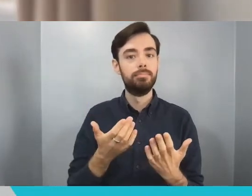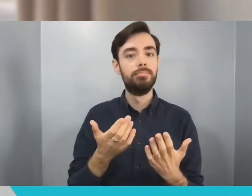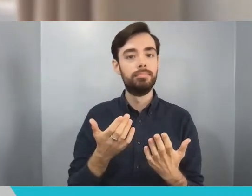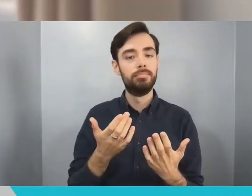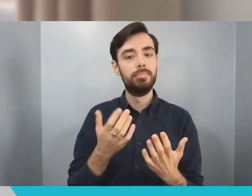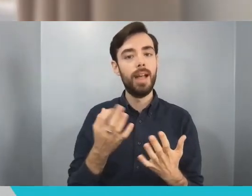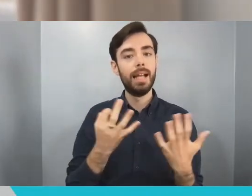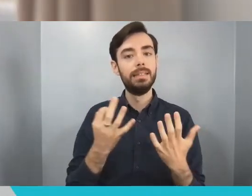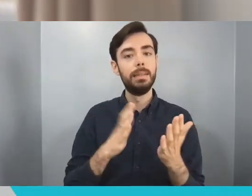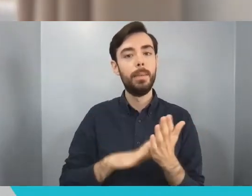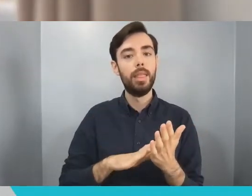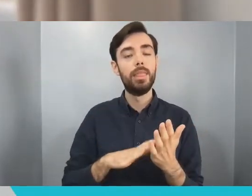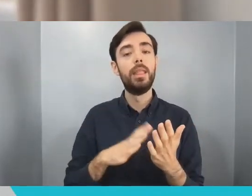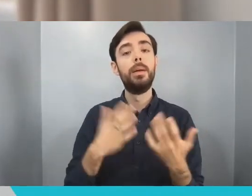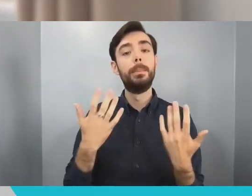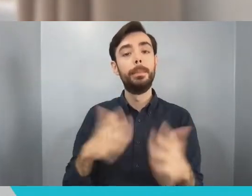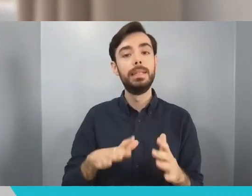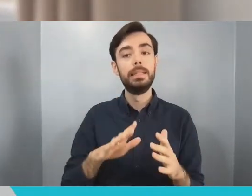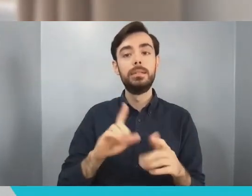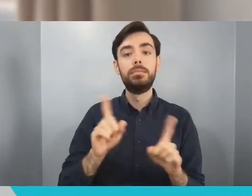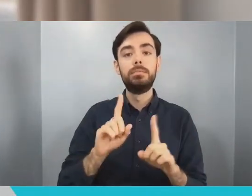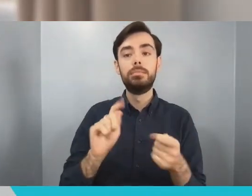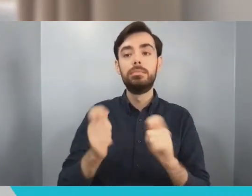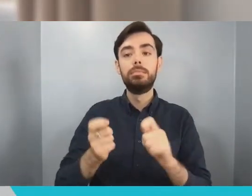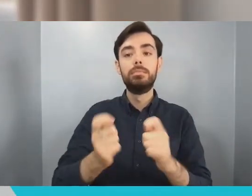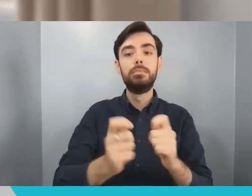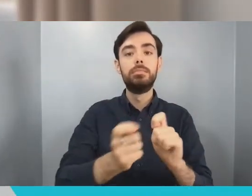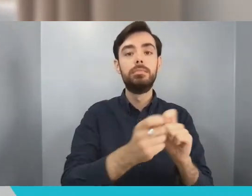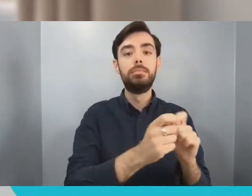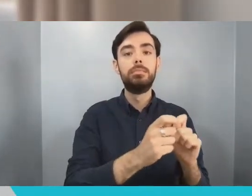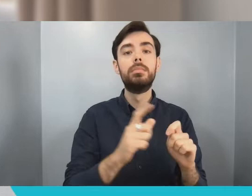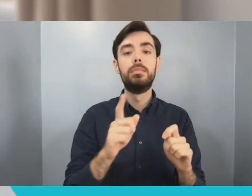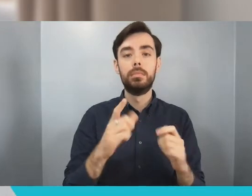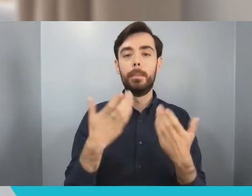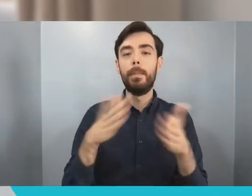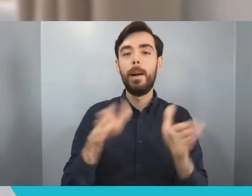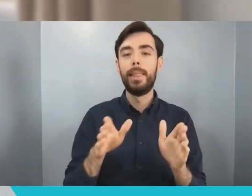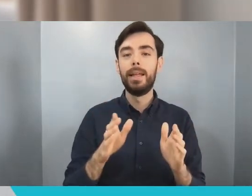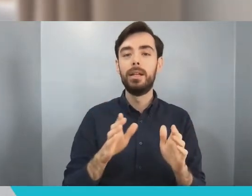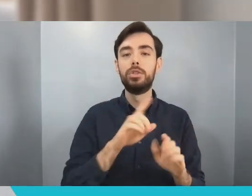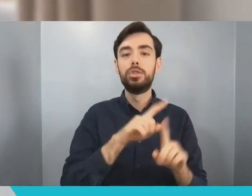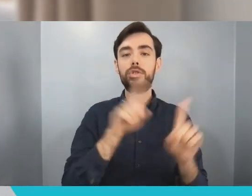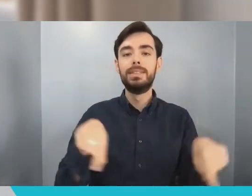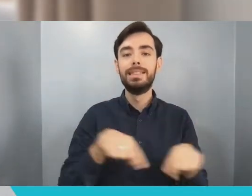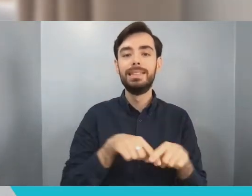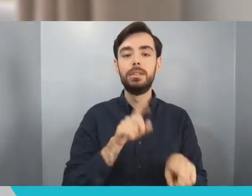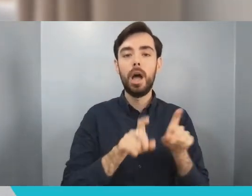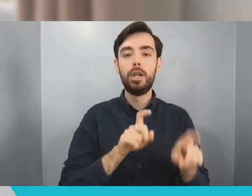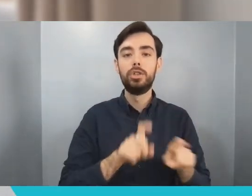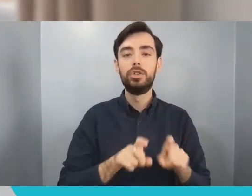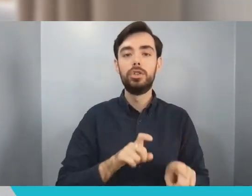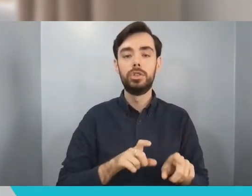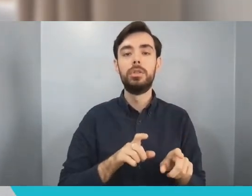would buy your train tickets on or your food in a fast food restaurant and making them touchless so you can still use them in the same way but you don't have to touch them